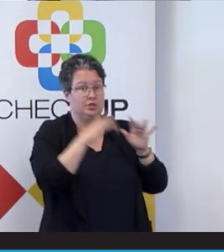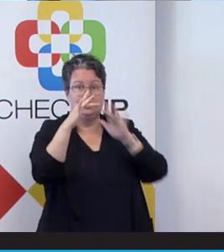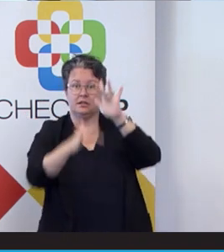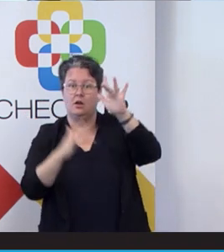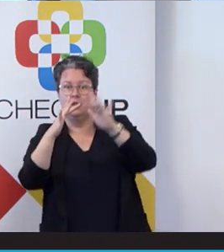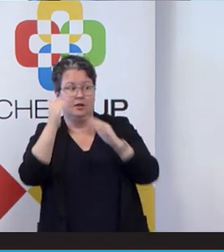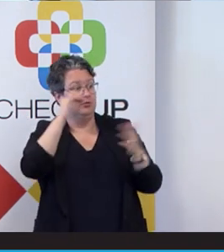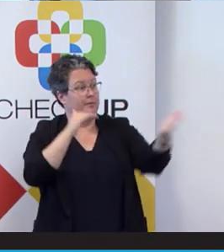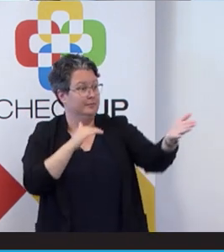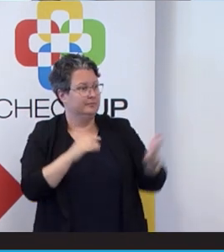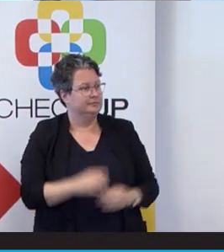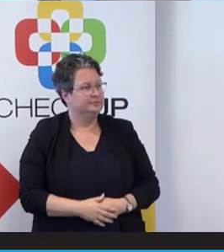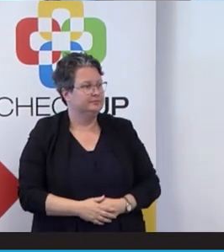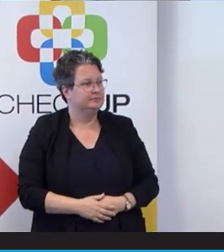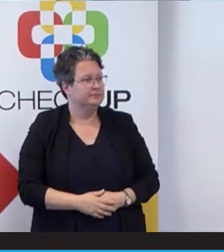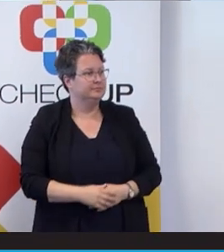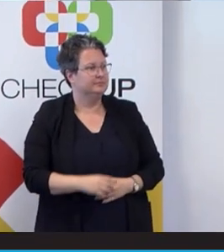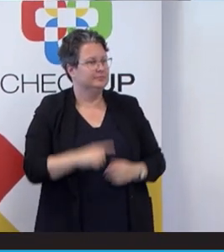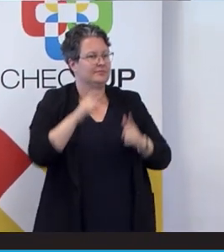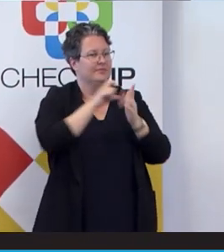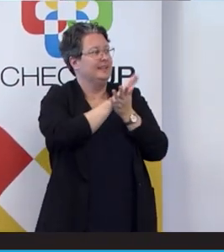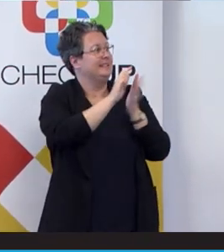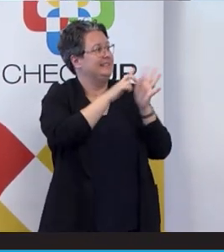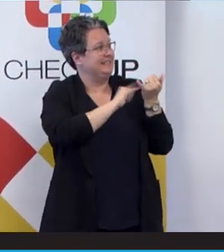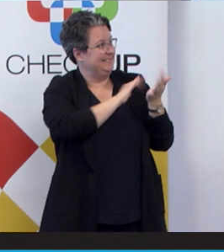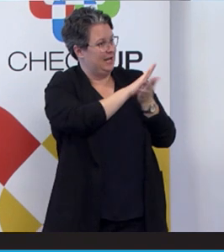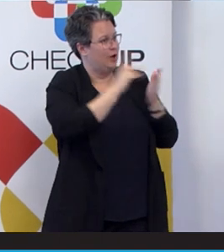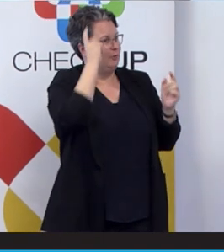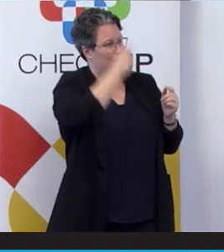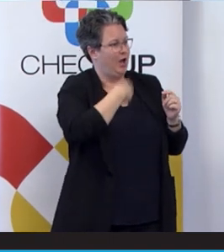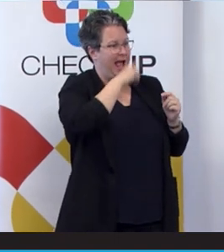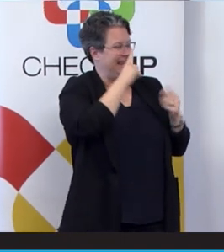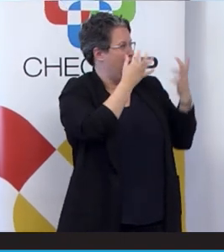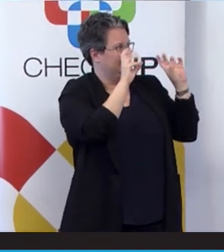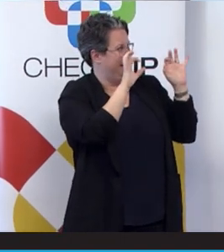I'll go on. Yeah. I'm curious. I can’t use my fingers and